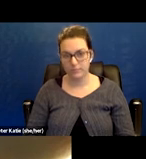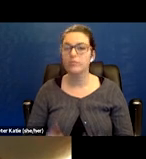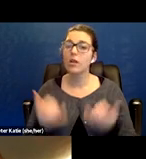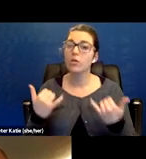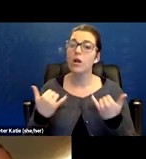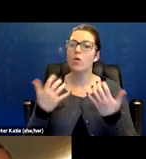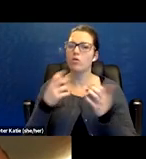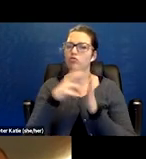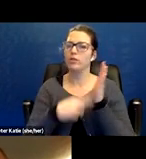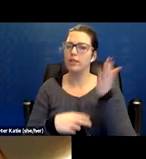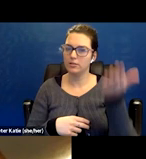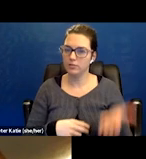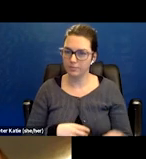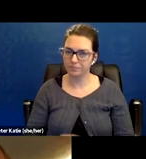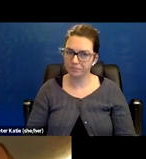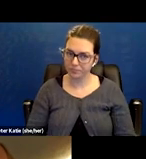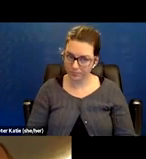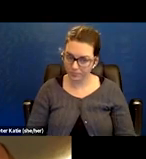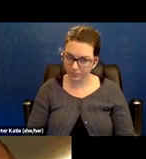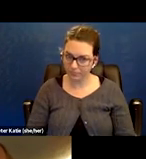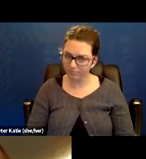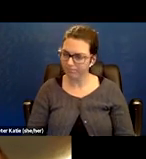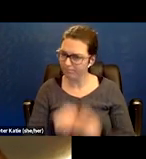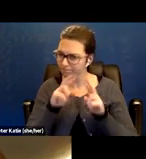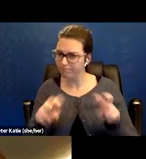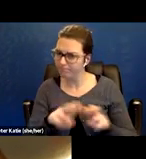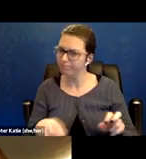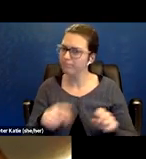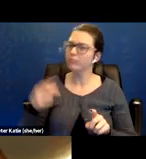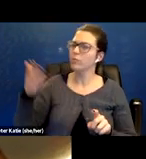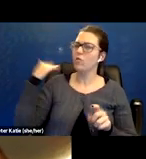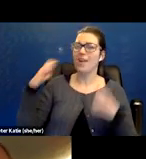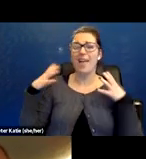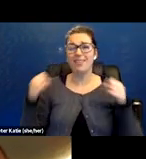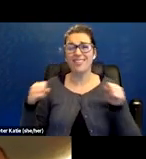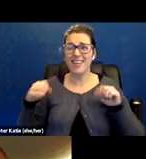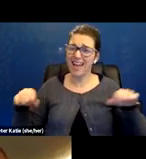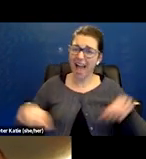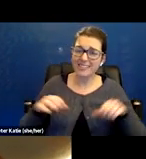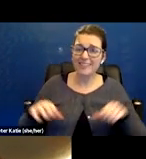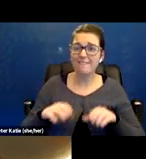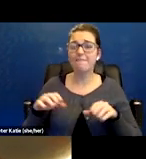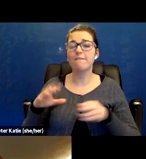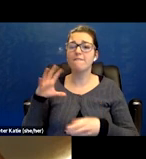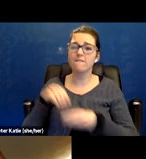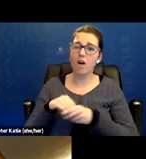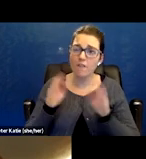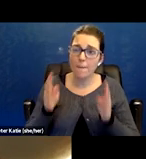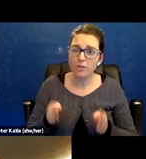Here's a very healthy, active, very involved person and that's very typical for COVID